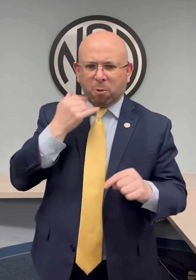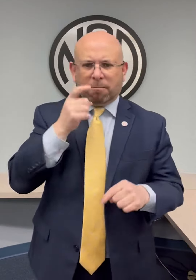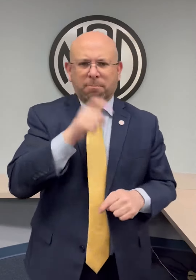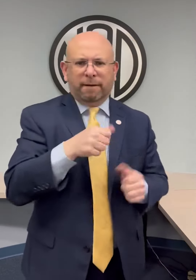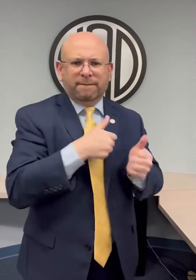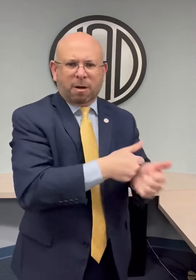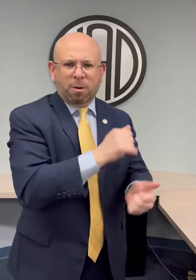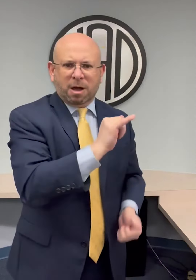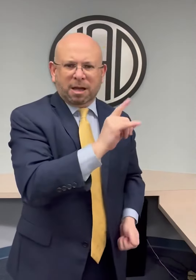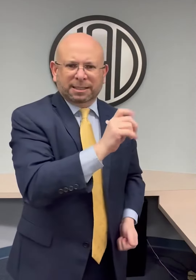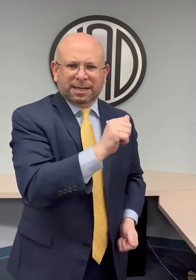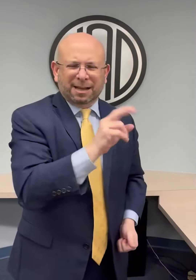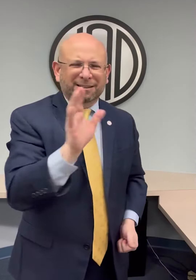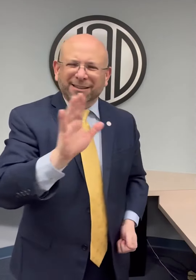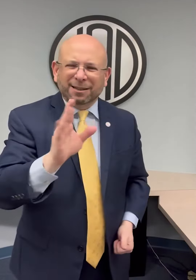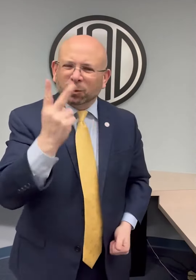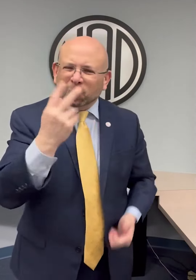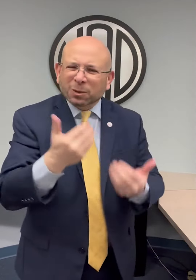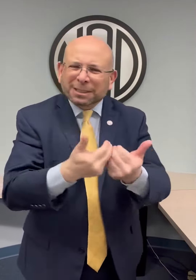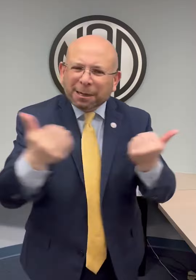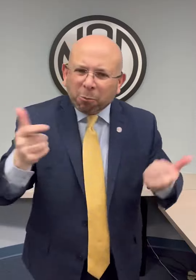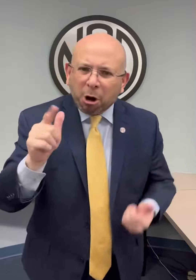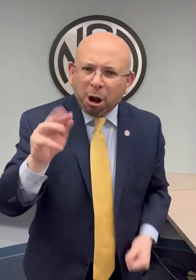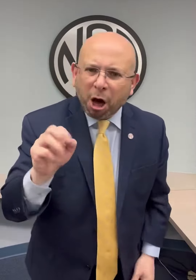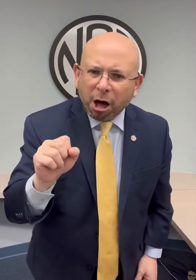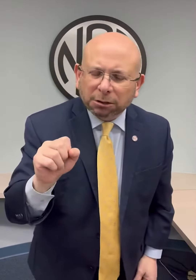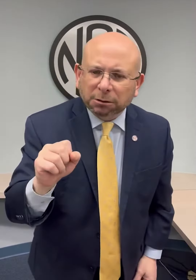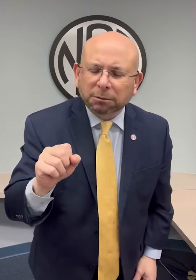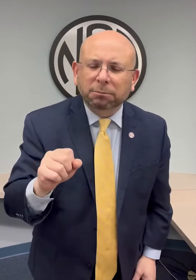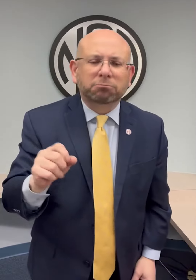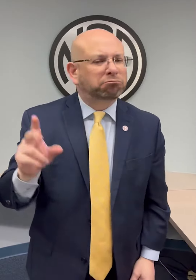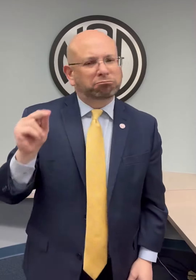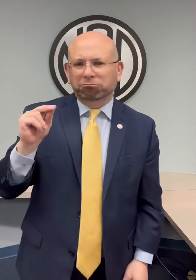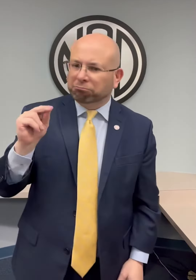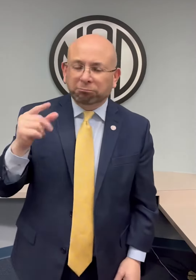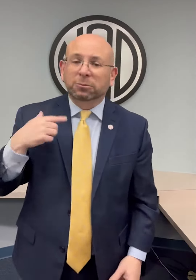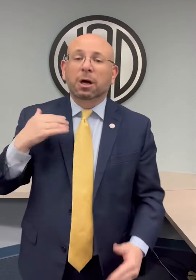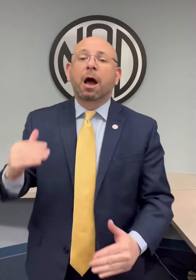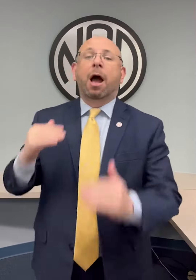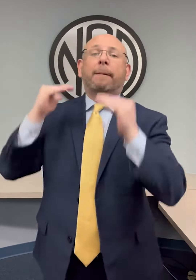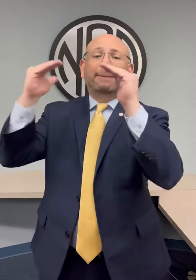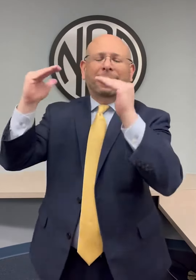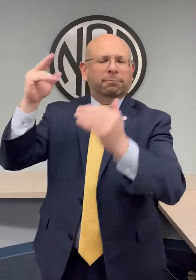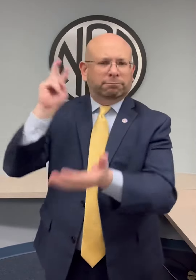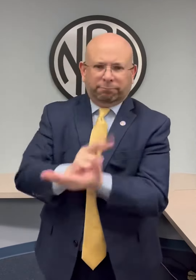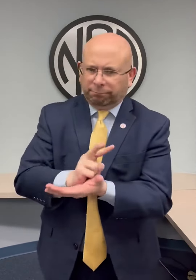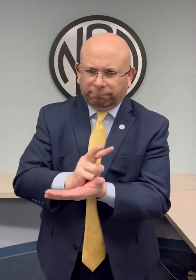said we have to exhaust the IDEA. We argued that the ADA is completely separate from the IDEA but the court did not agree with us. We then appealed but the appellate court also rejected our case.